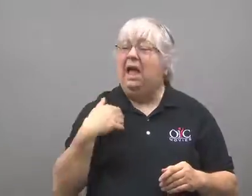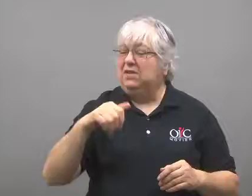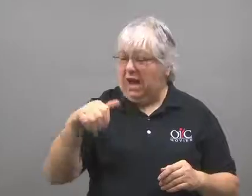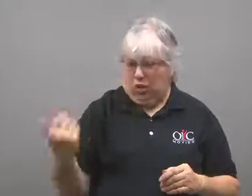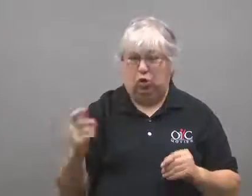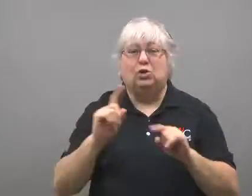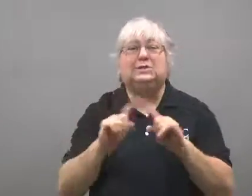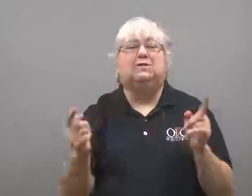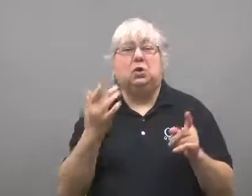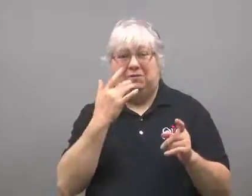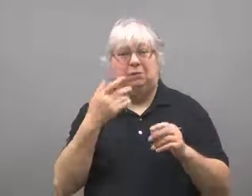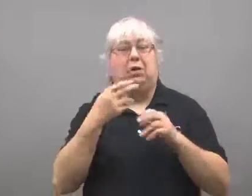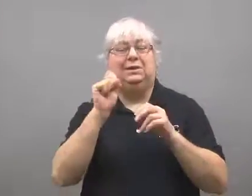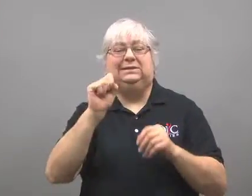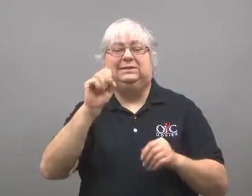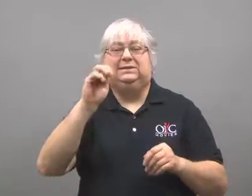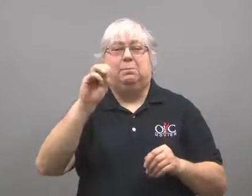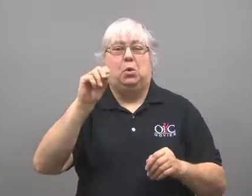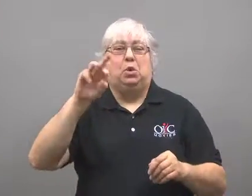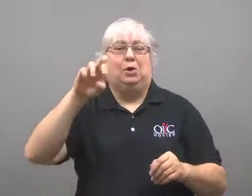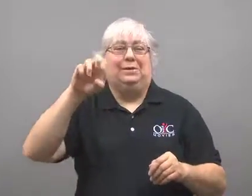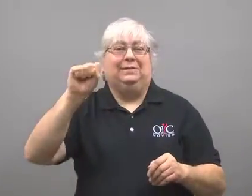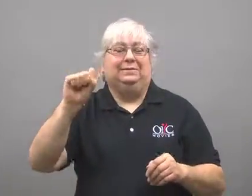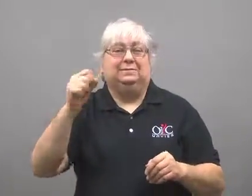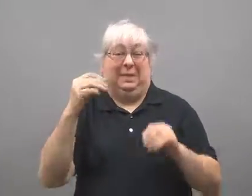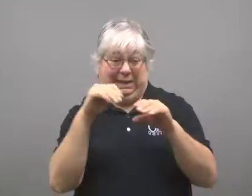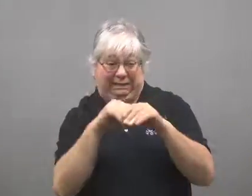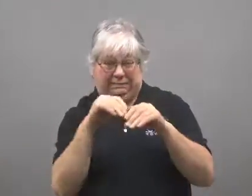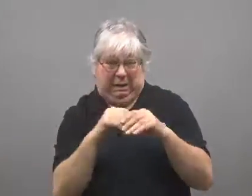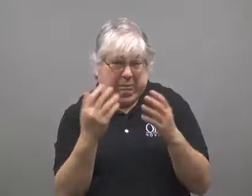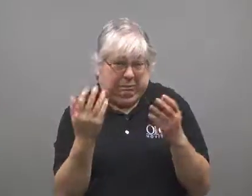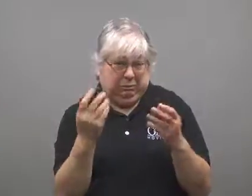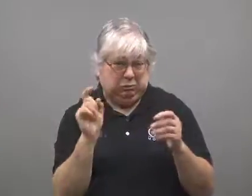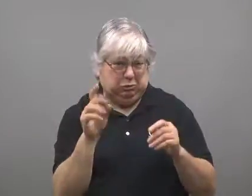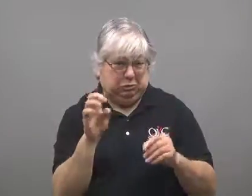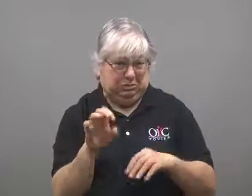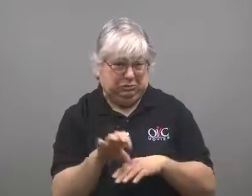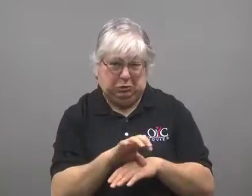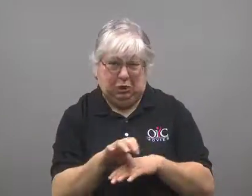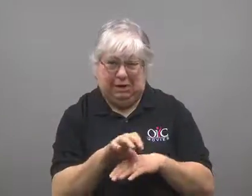There is another flavor, S'mores. I don't know for sure but it should have chocolate,